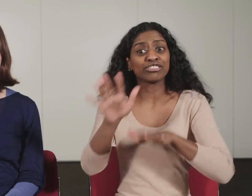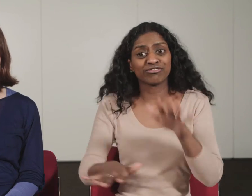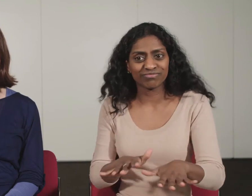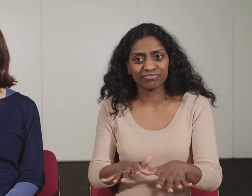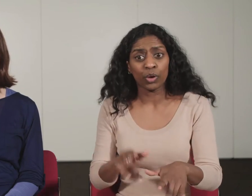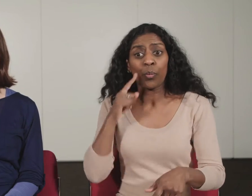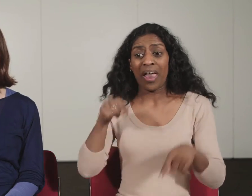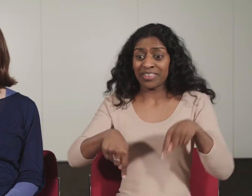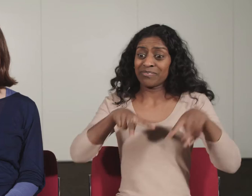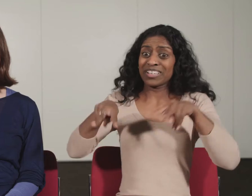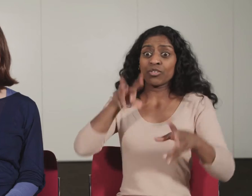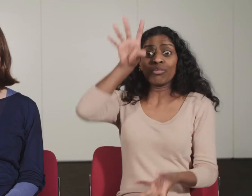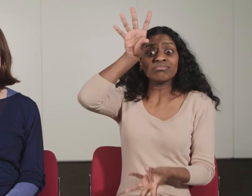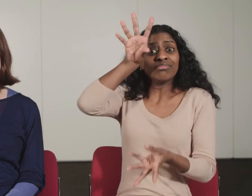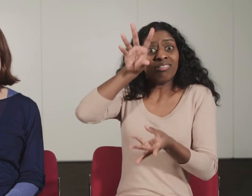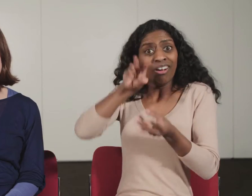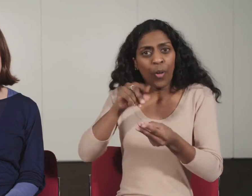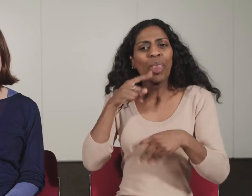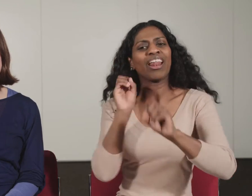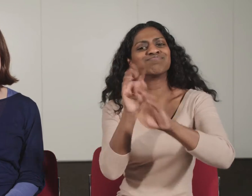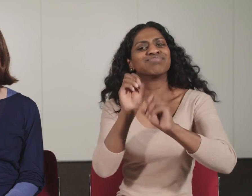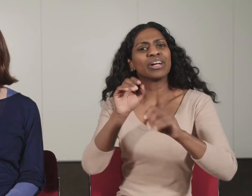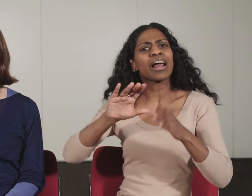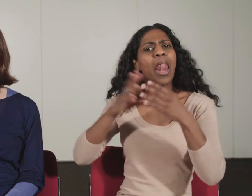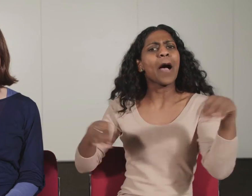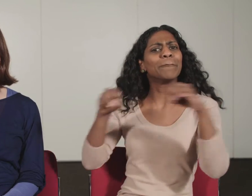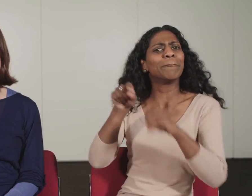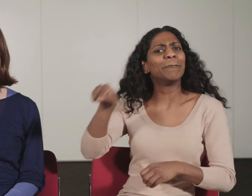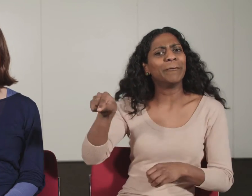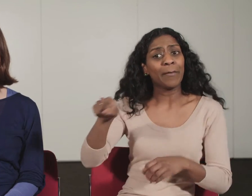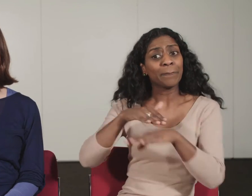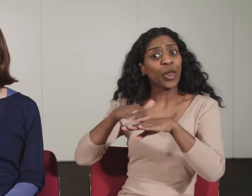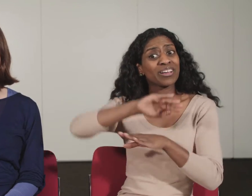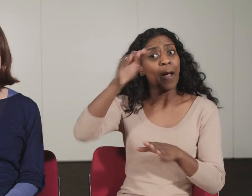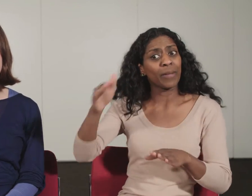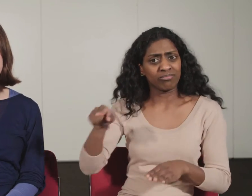and touch tour. We will finish the video by talking about Blue Camel Club, a club night